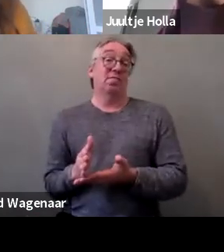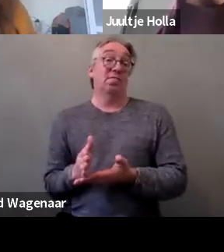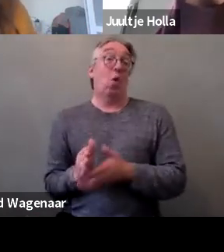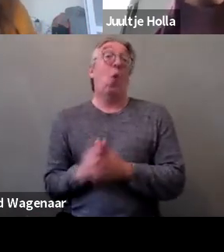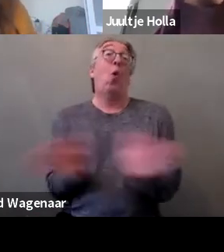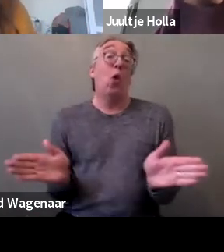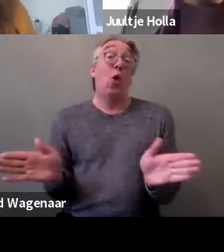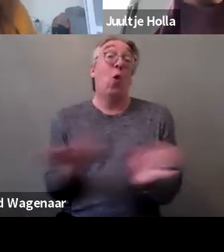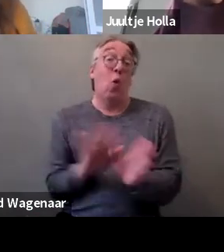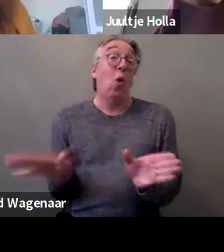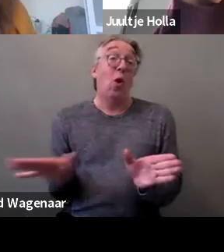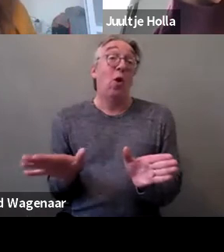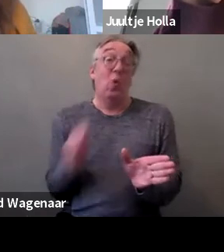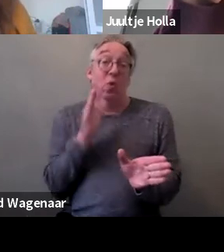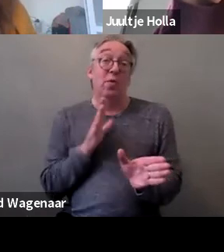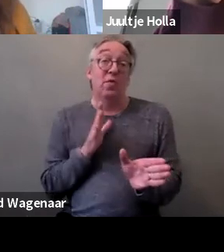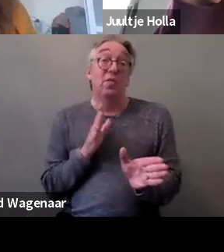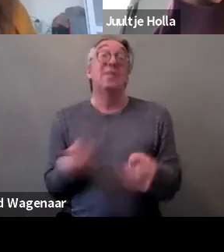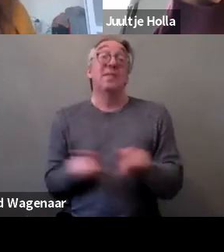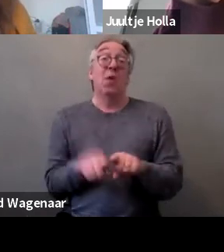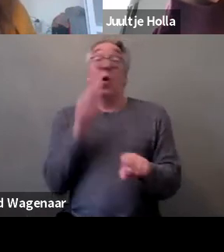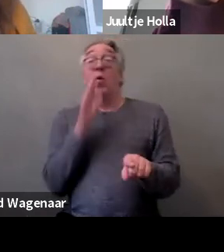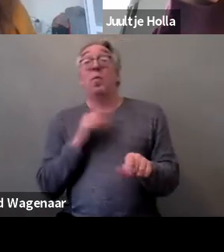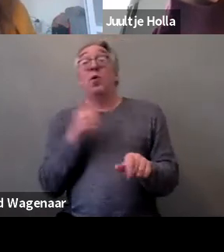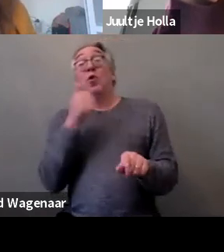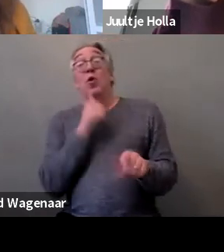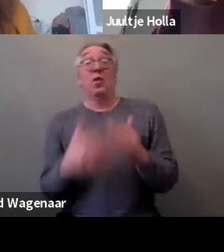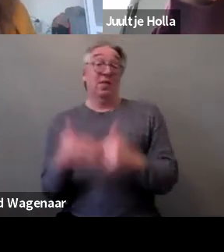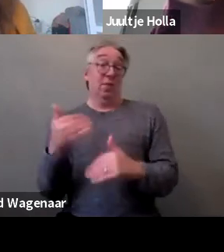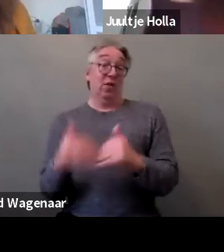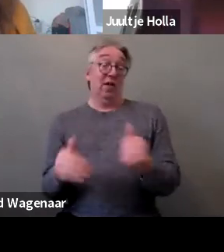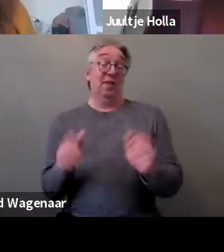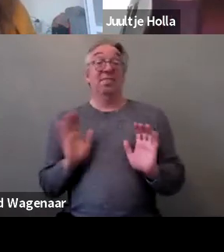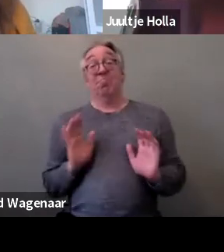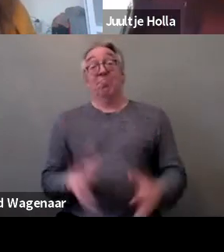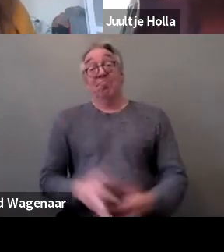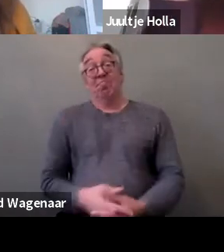So, it's in this wind that is attacking us,